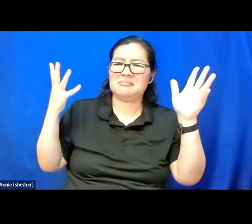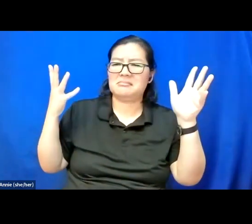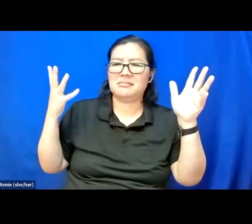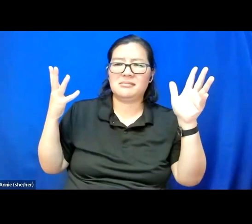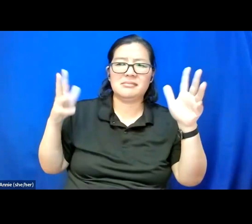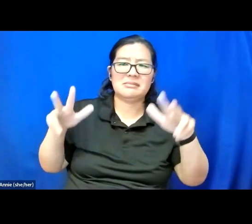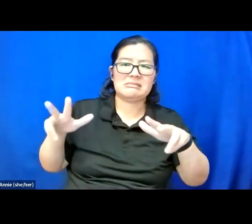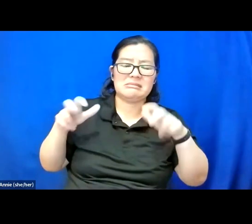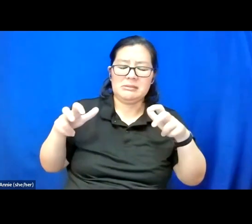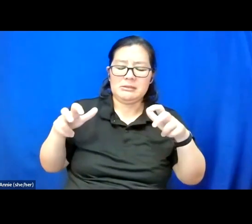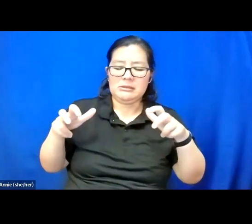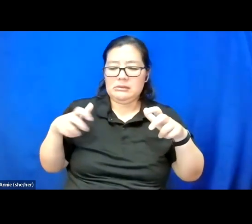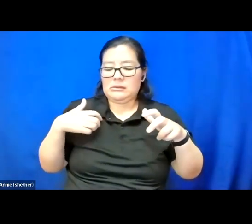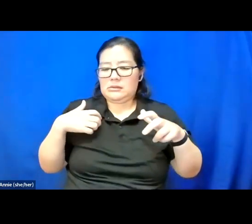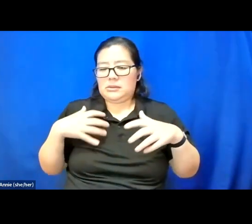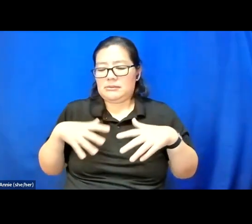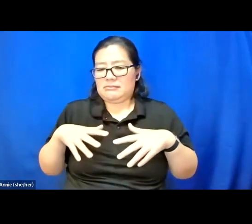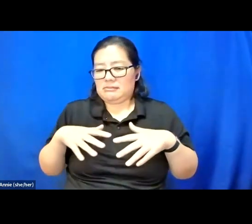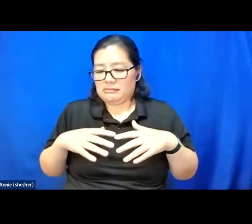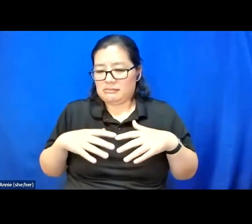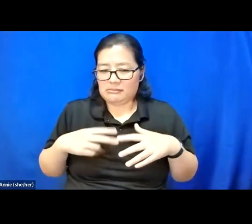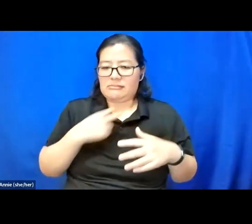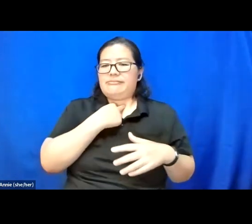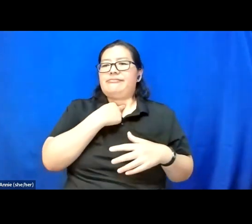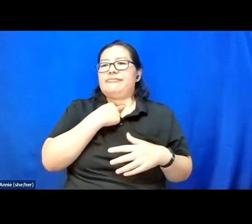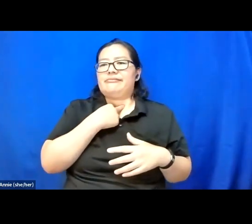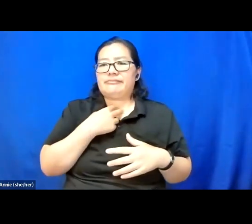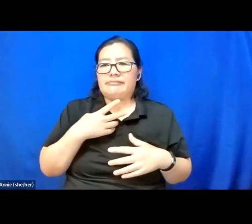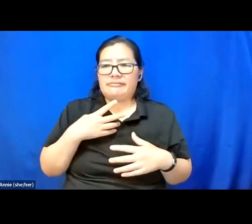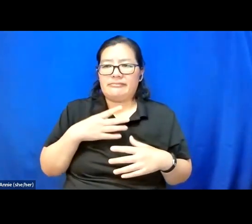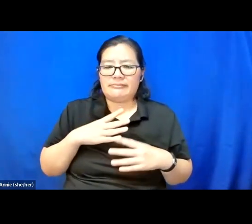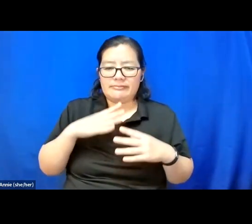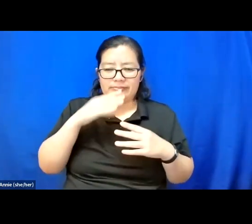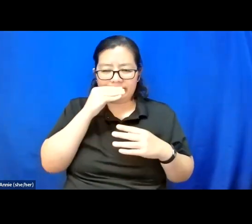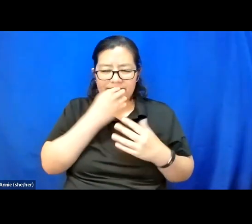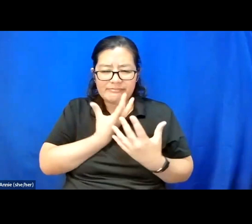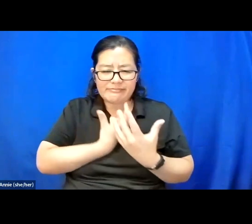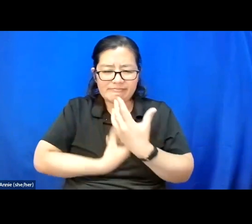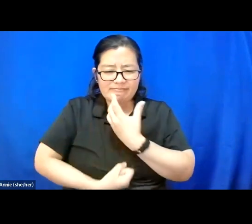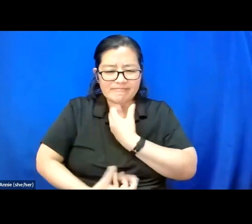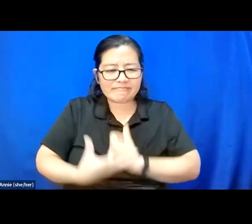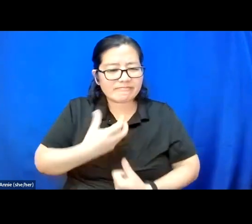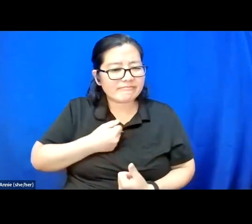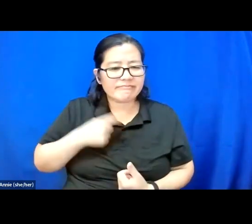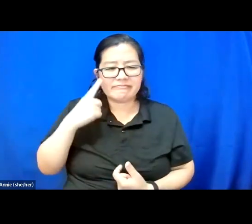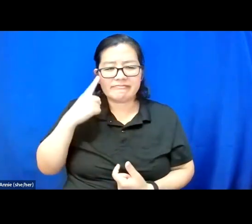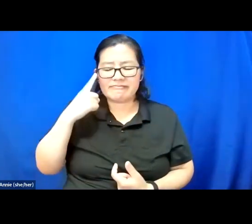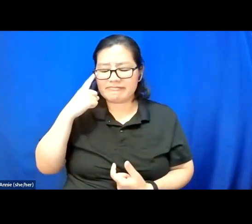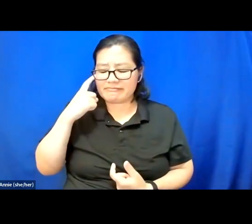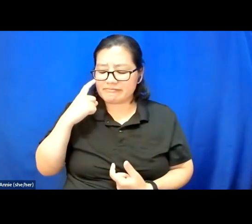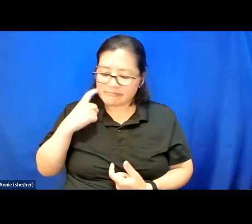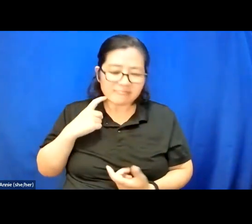and rigid, a closed mouth, a tear, a smile.